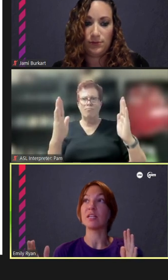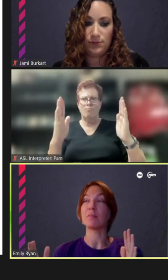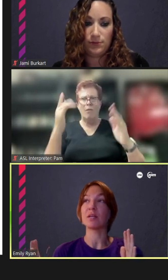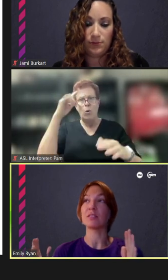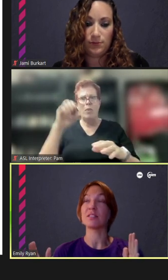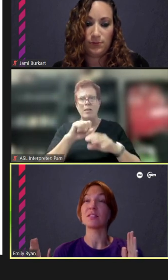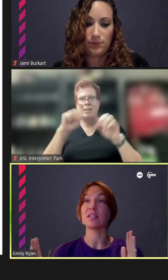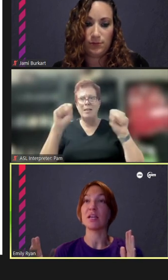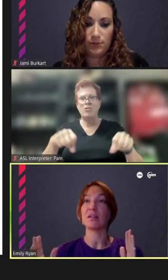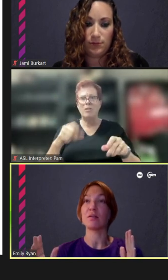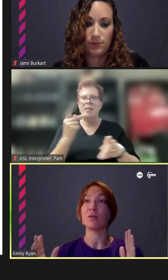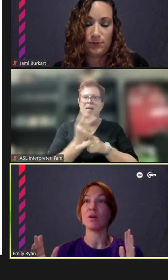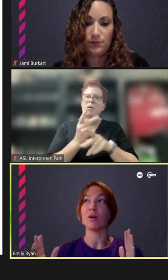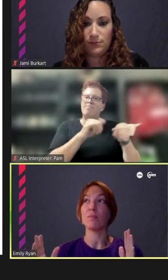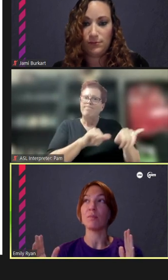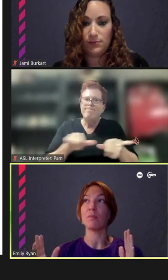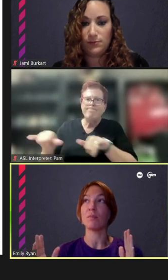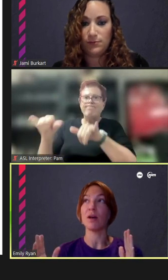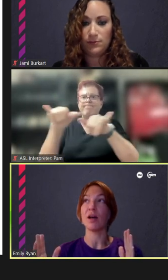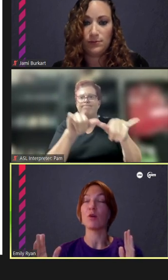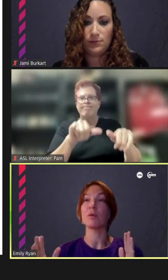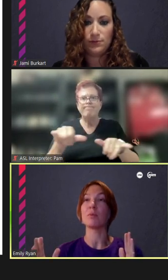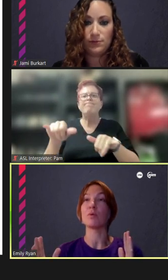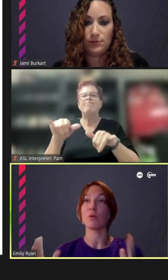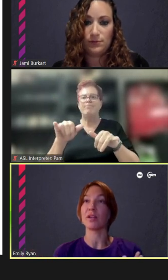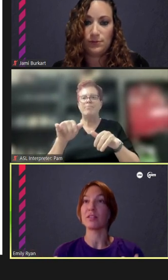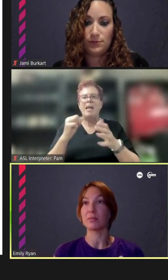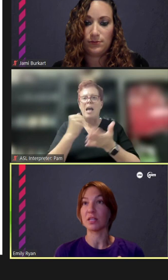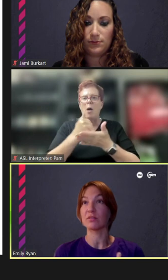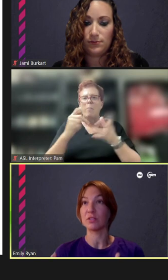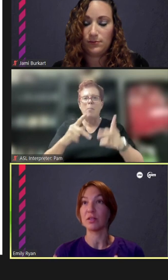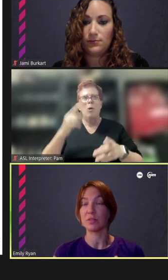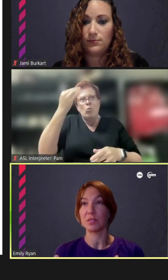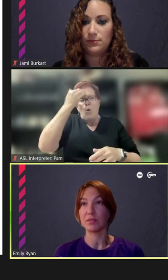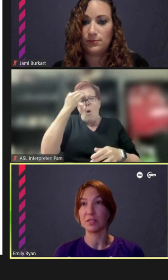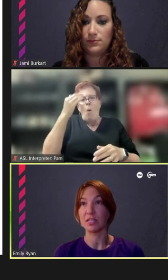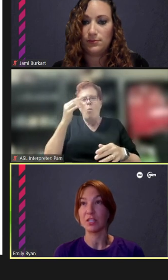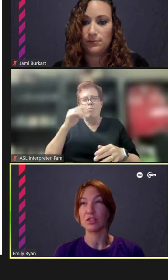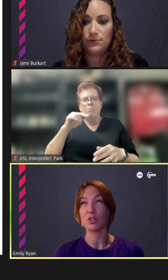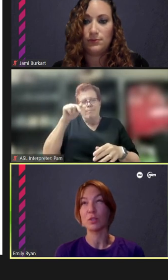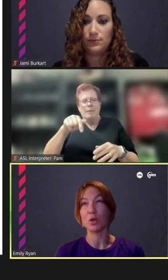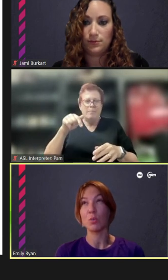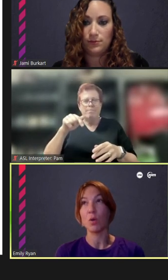to keep it consistent and help people orient themselves to that specific station, so we don't